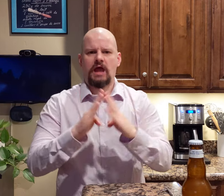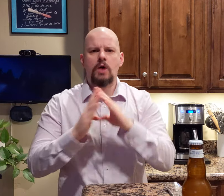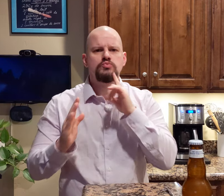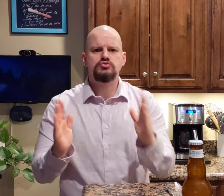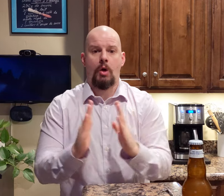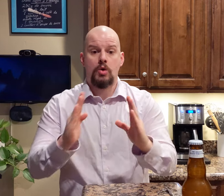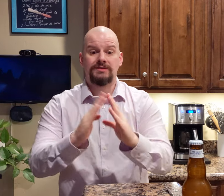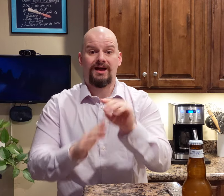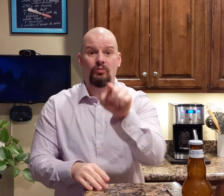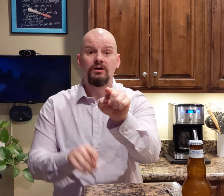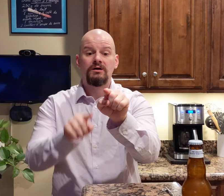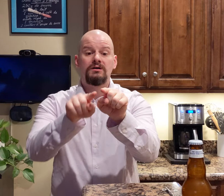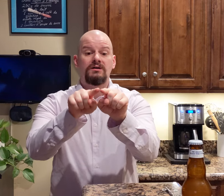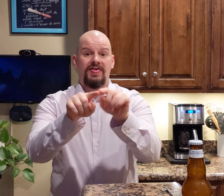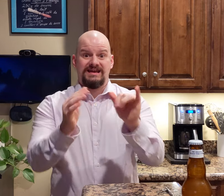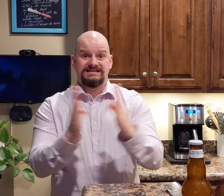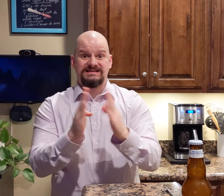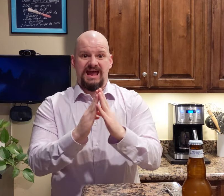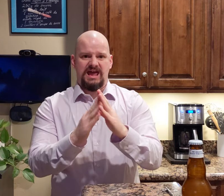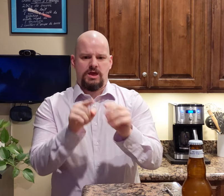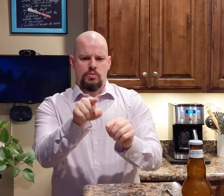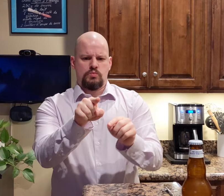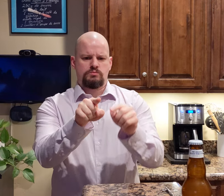It's a small town and it is located